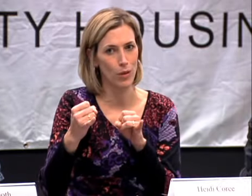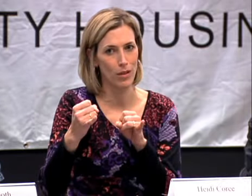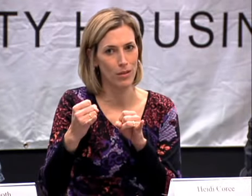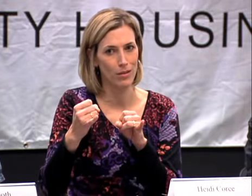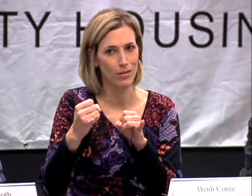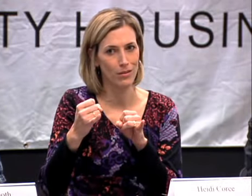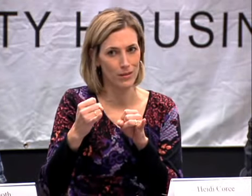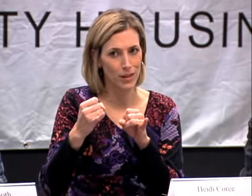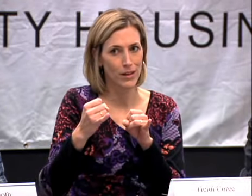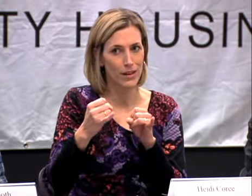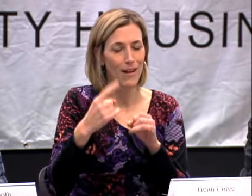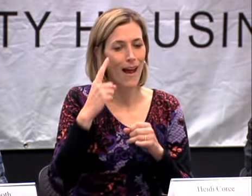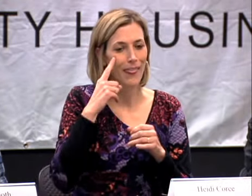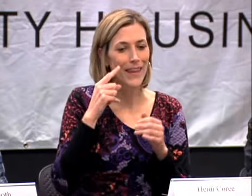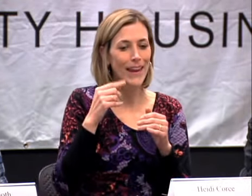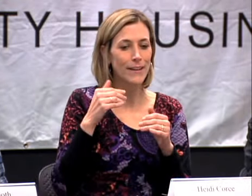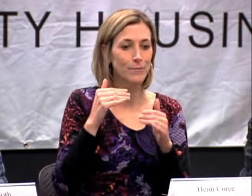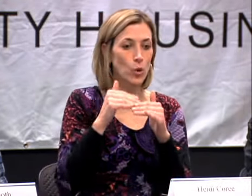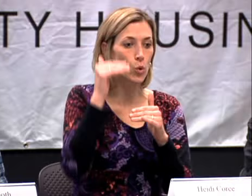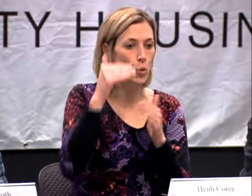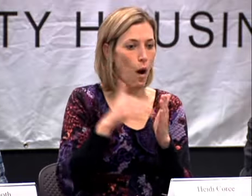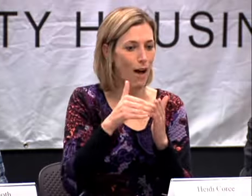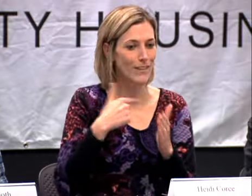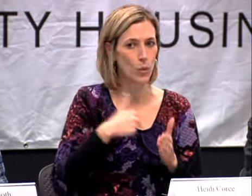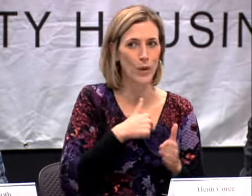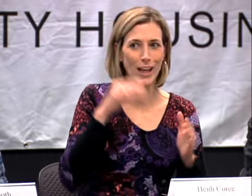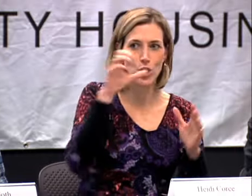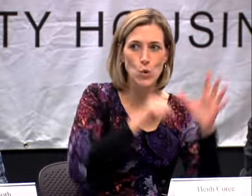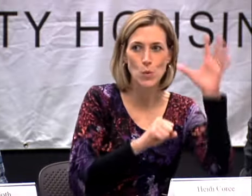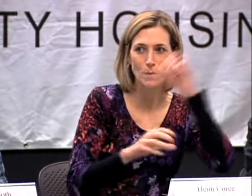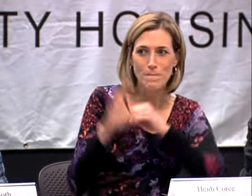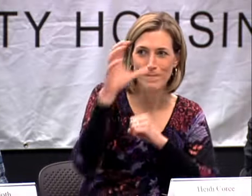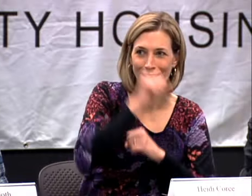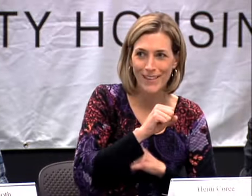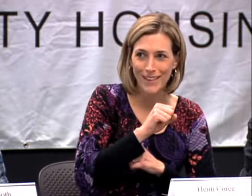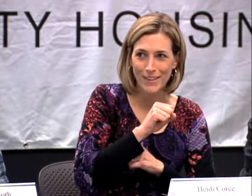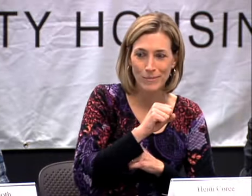HEARING HAVE THE SAME EXPERIENCE. WE'RE ALL INDIVIDUALS AND SO TOO